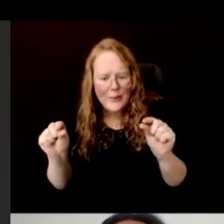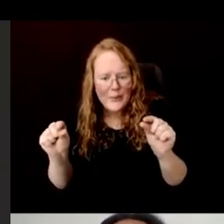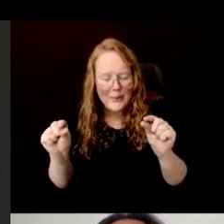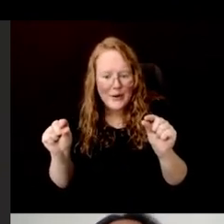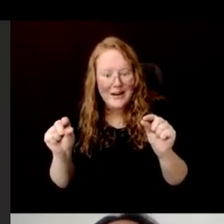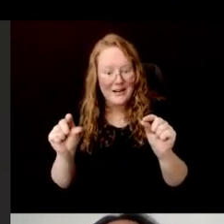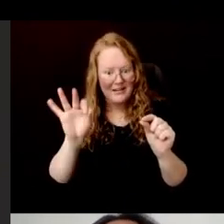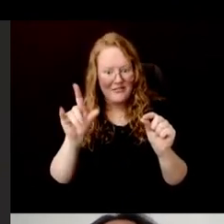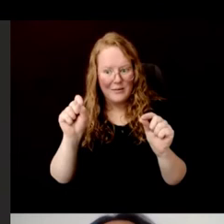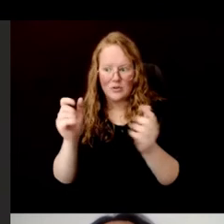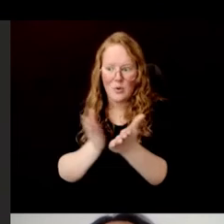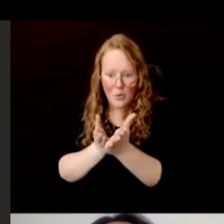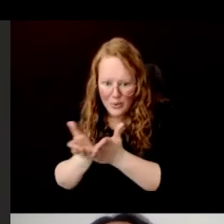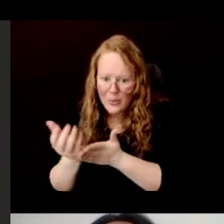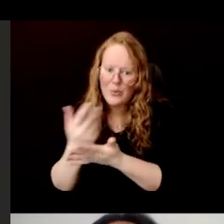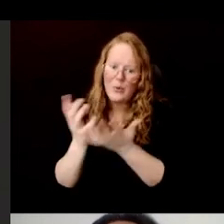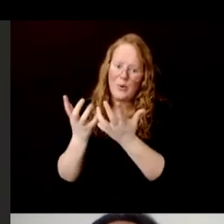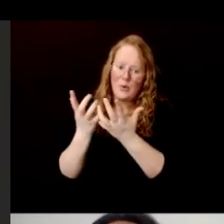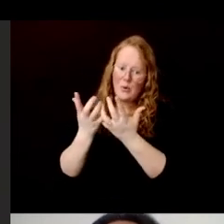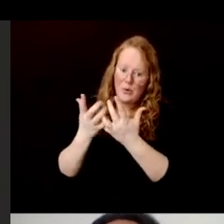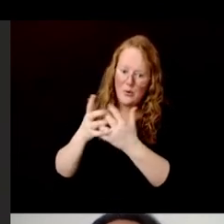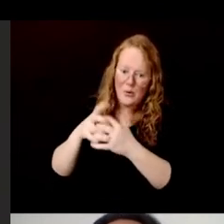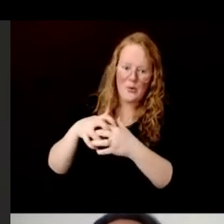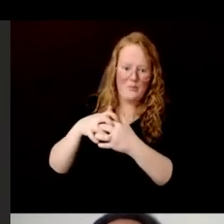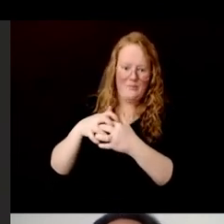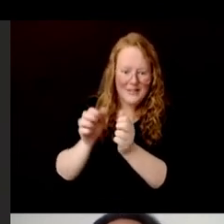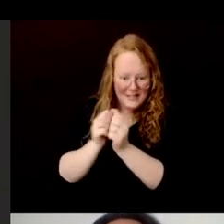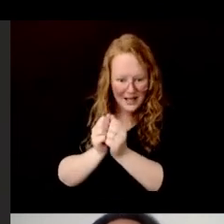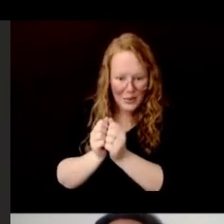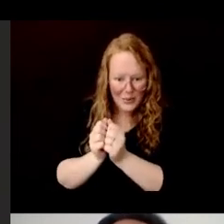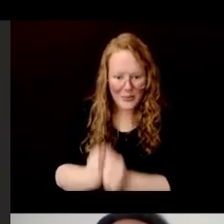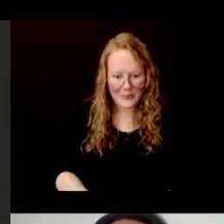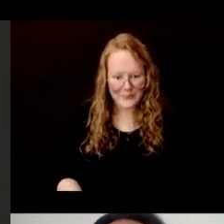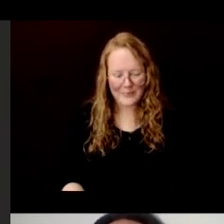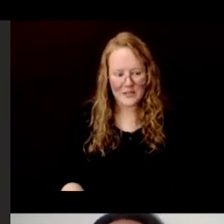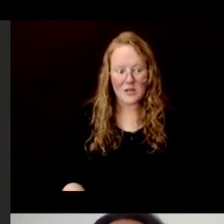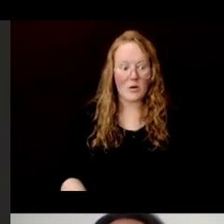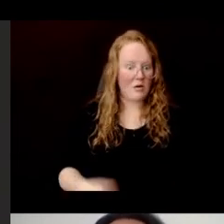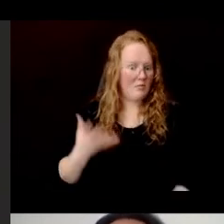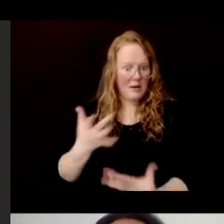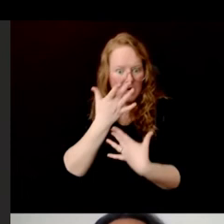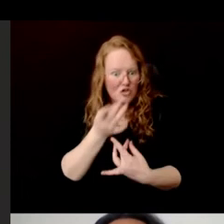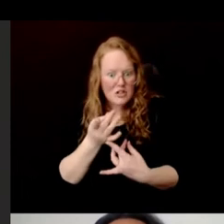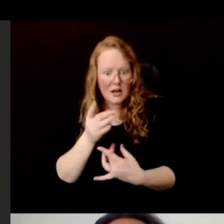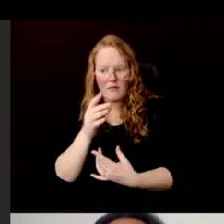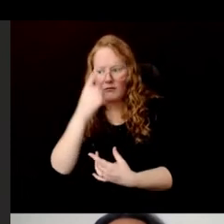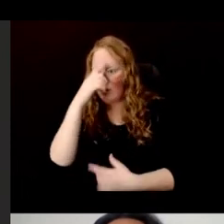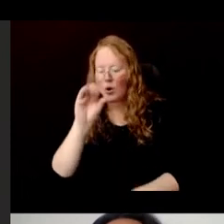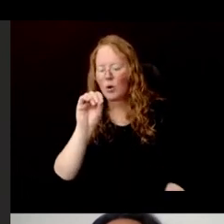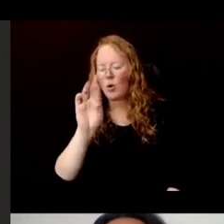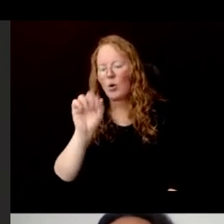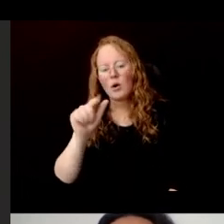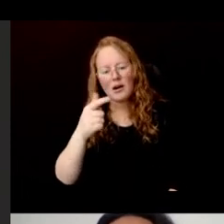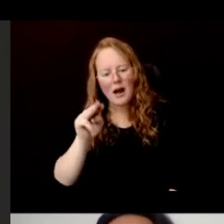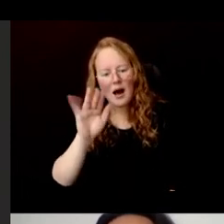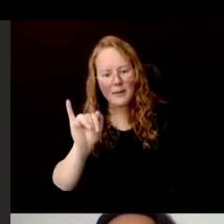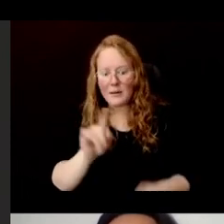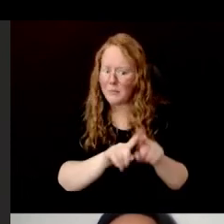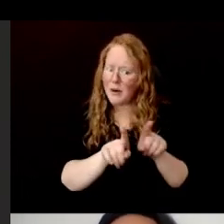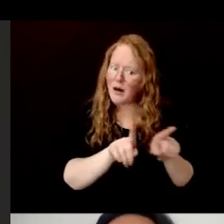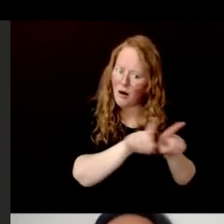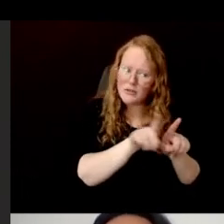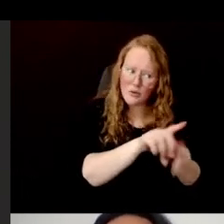That could yield some interesting results for not just origami, but for other paper artists.